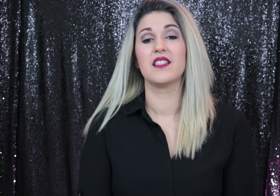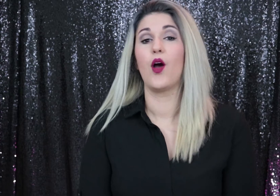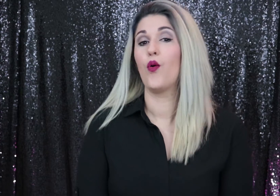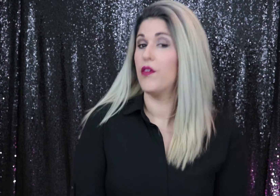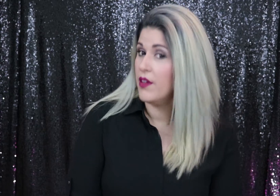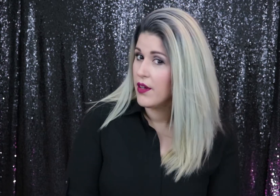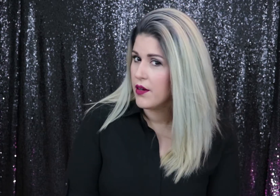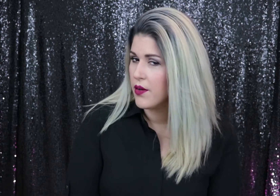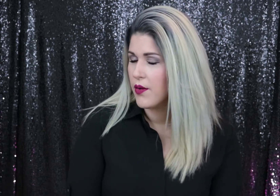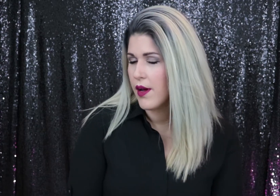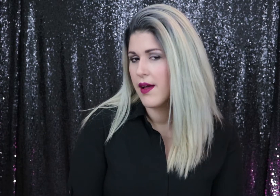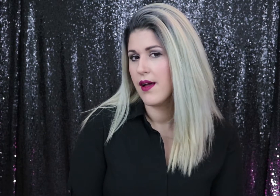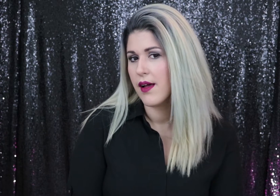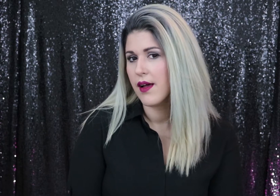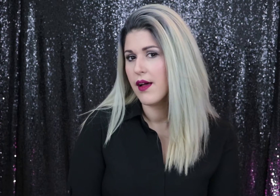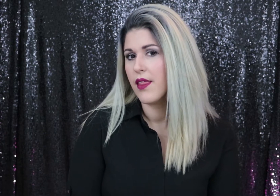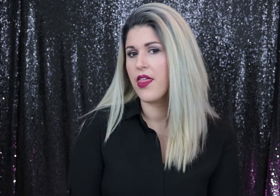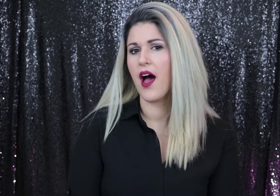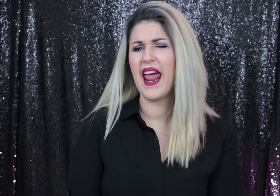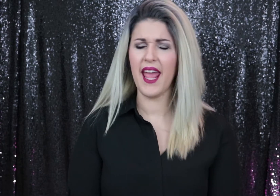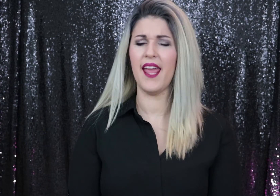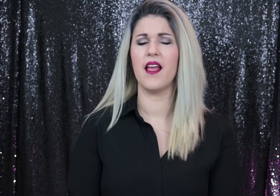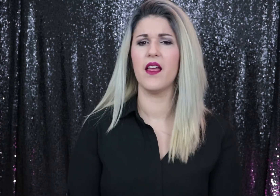So you thought, hey,